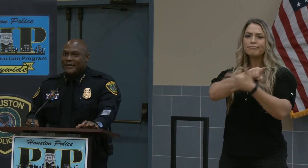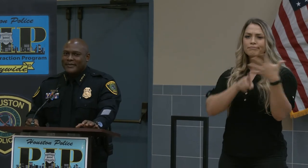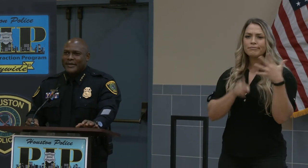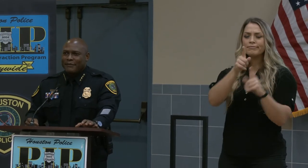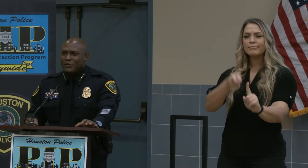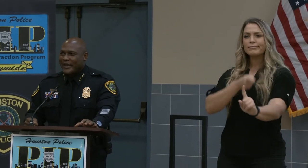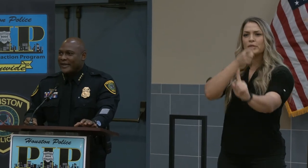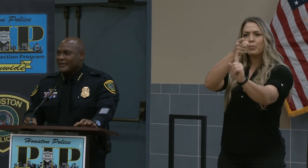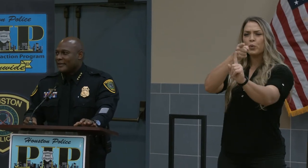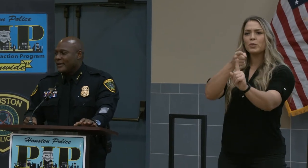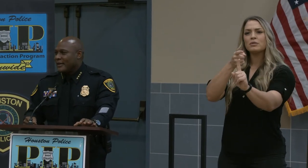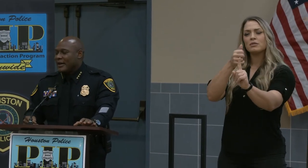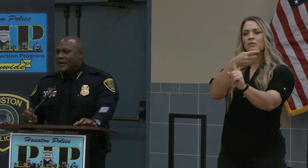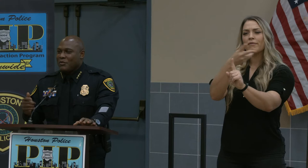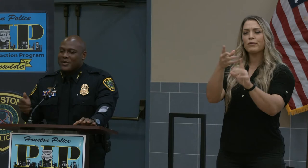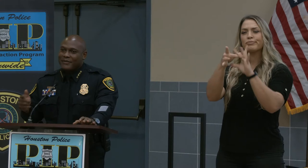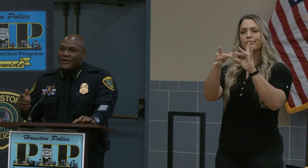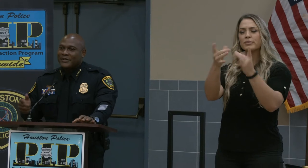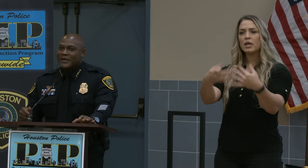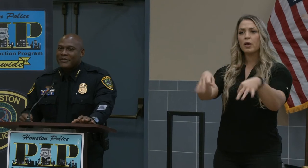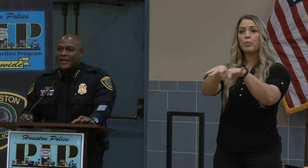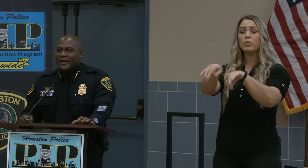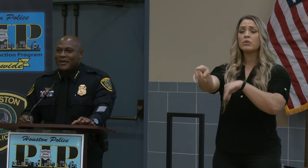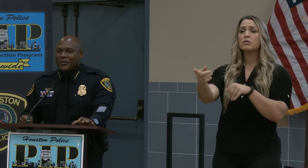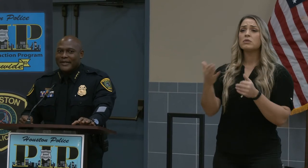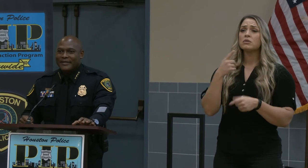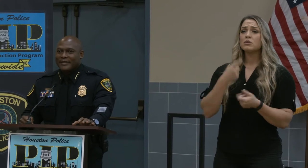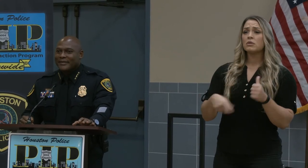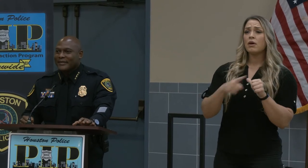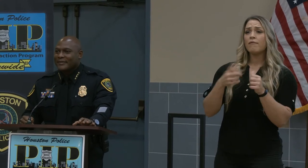say a few things. I want to first of all thank our great citizens.